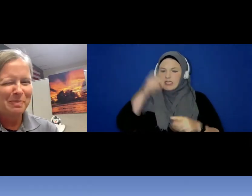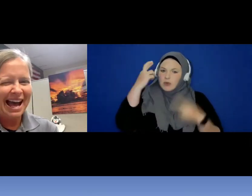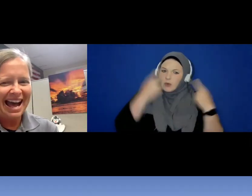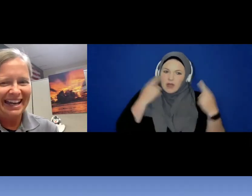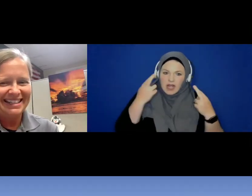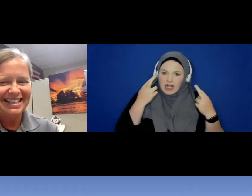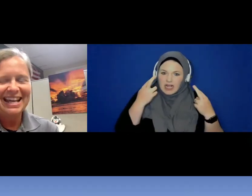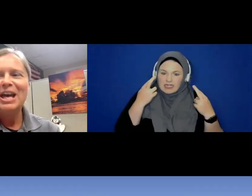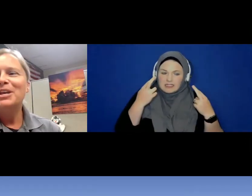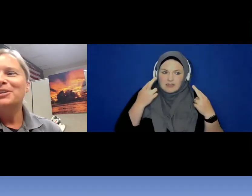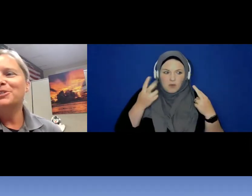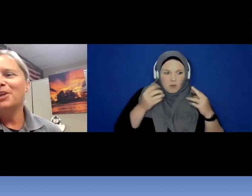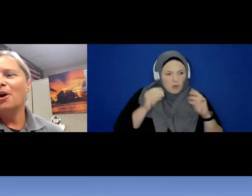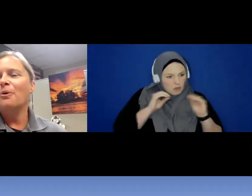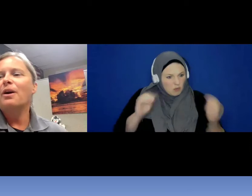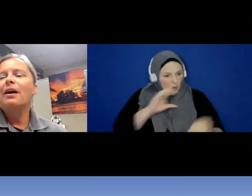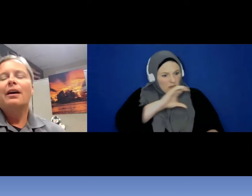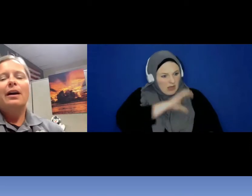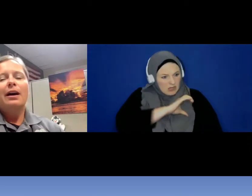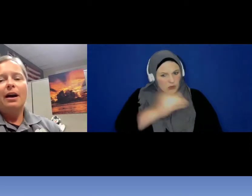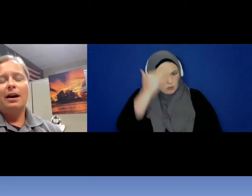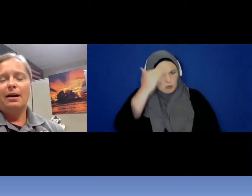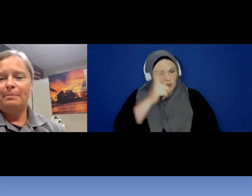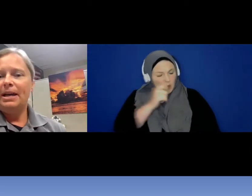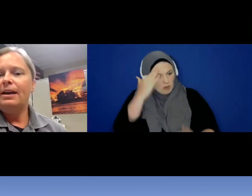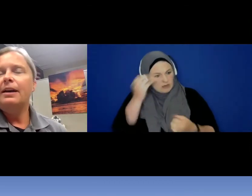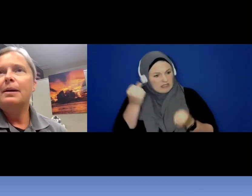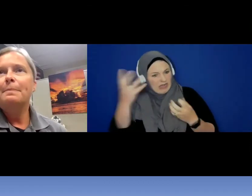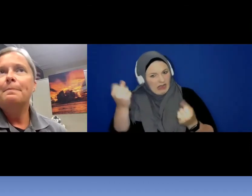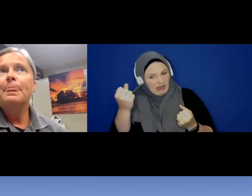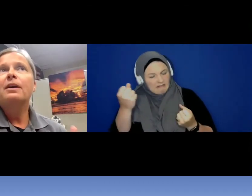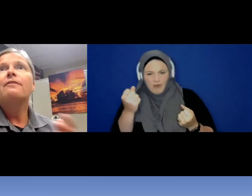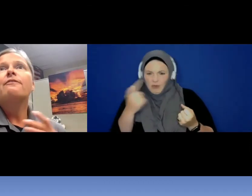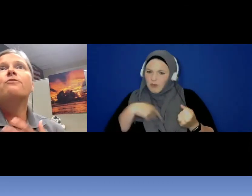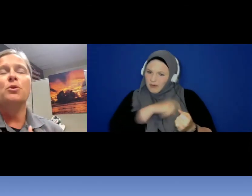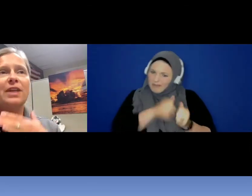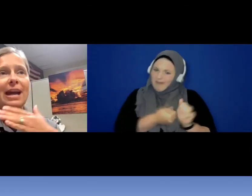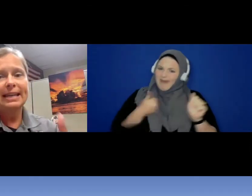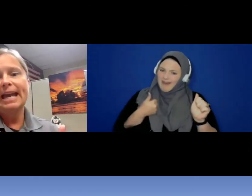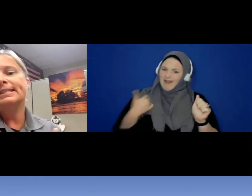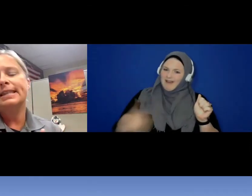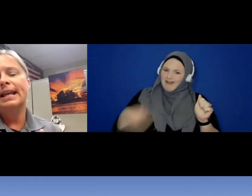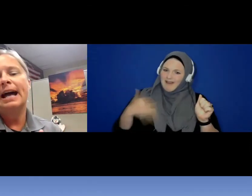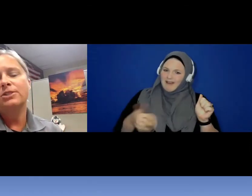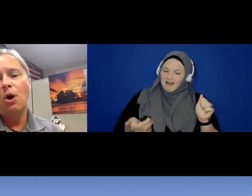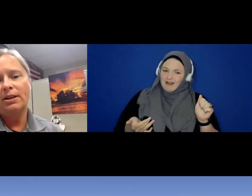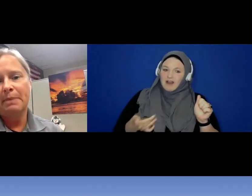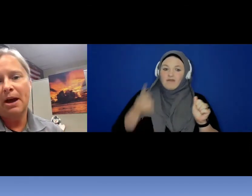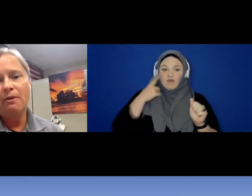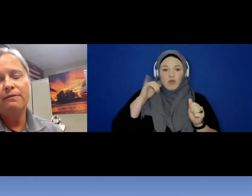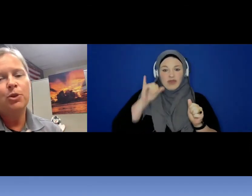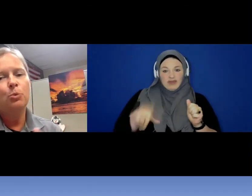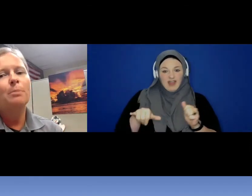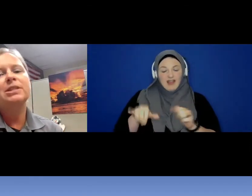behind. So, for that case that I talked about for the woman